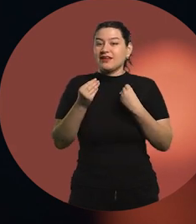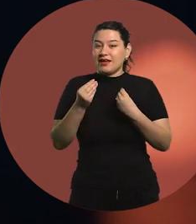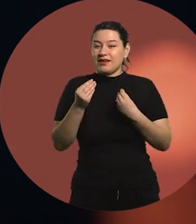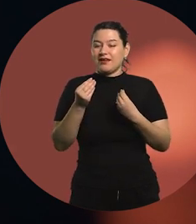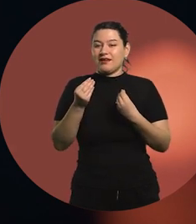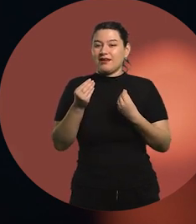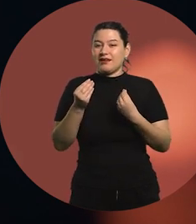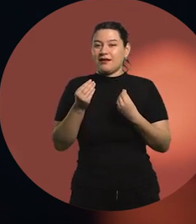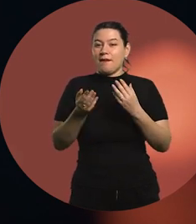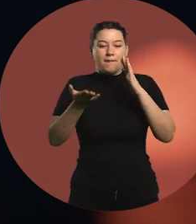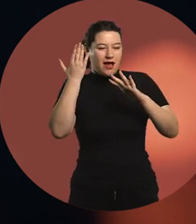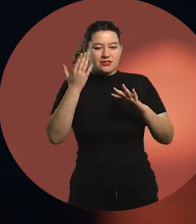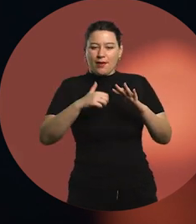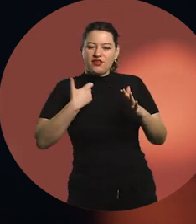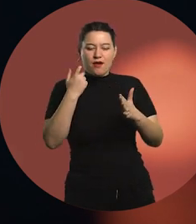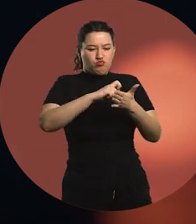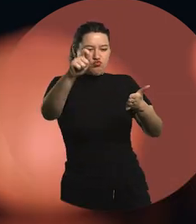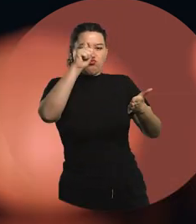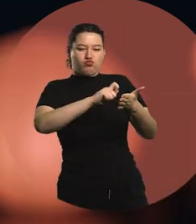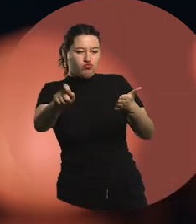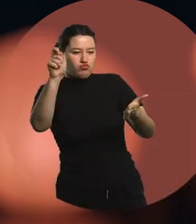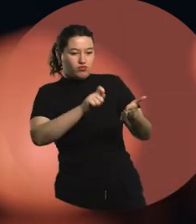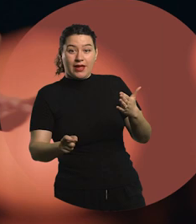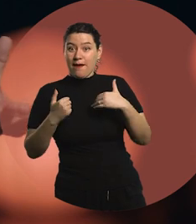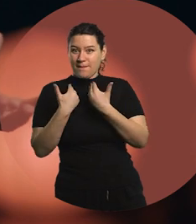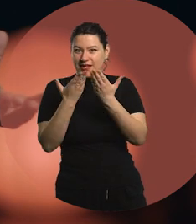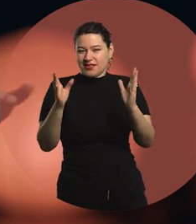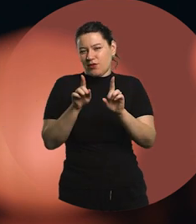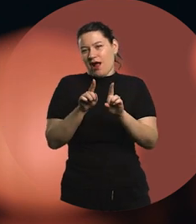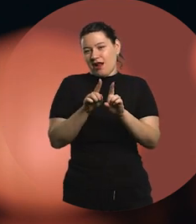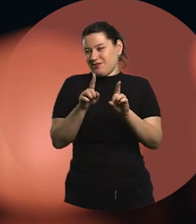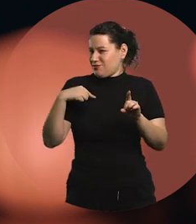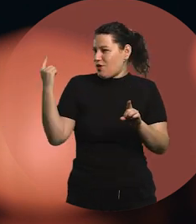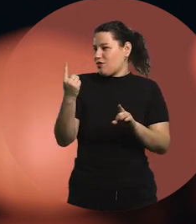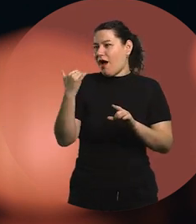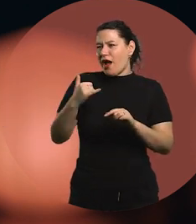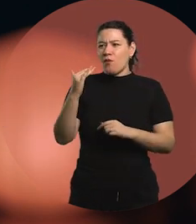which was writing. And I started to have, like we all have, a teacher who